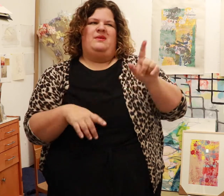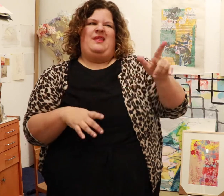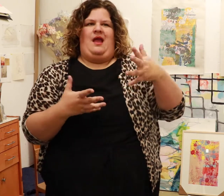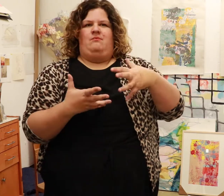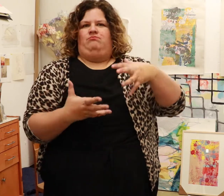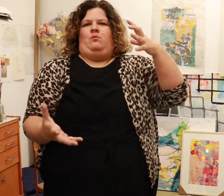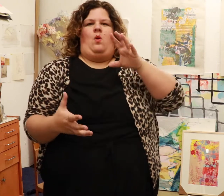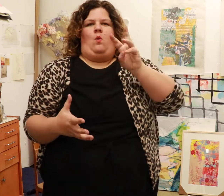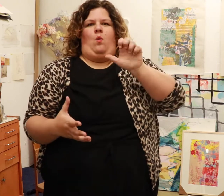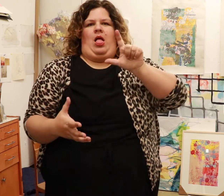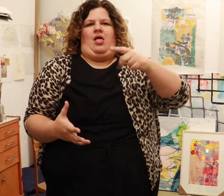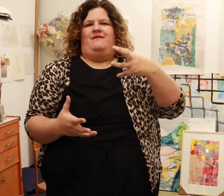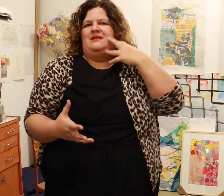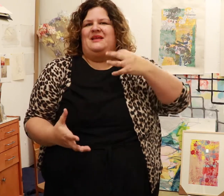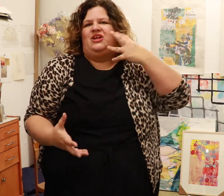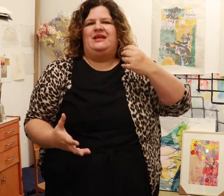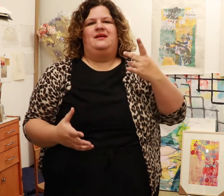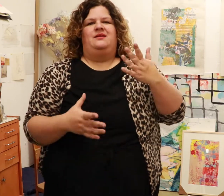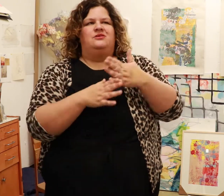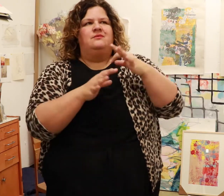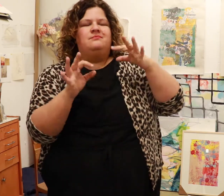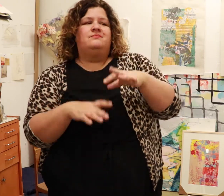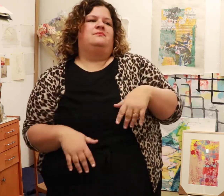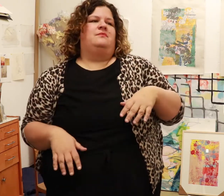because mentors have a wealth of experience to share.